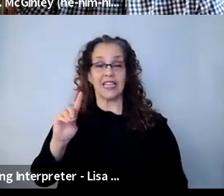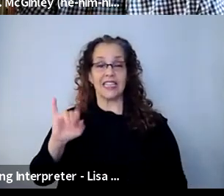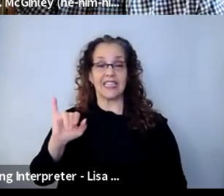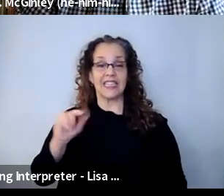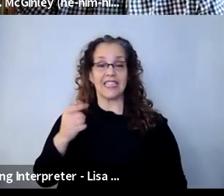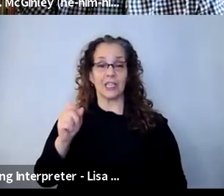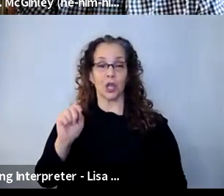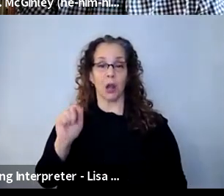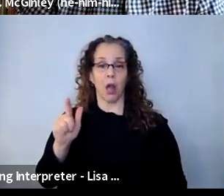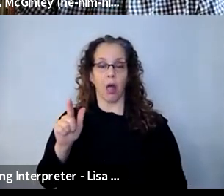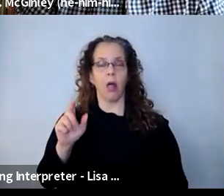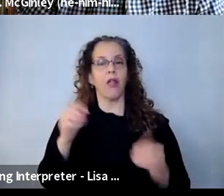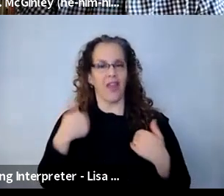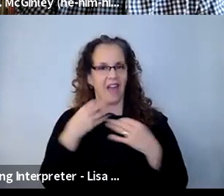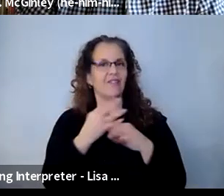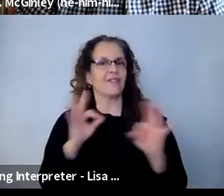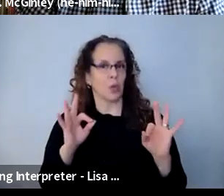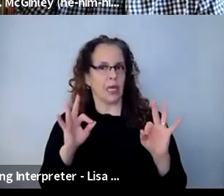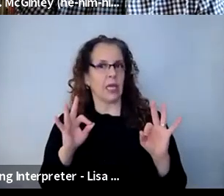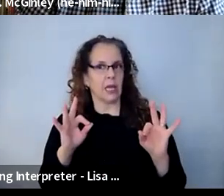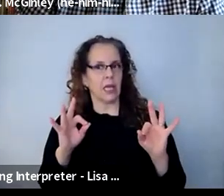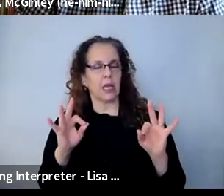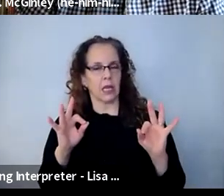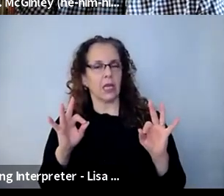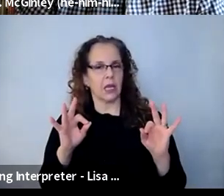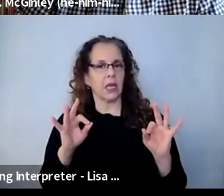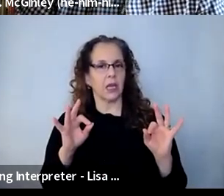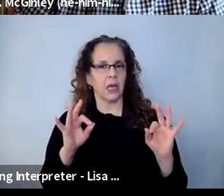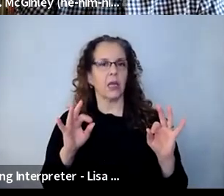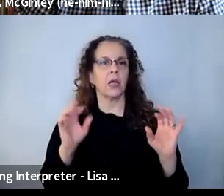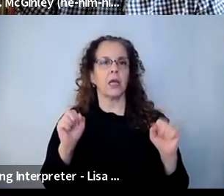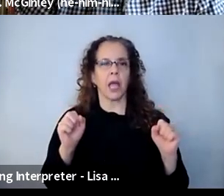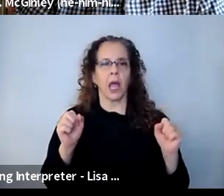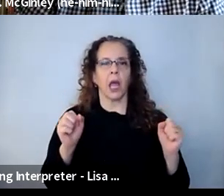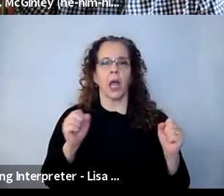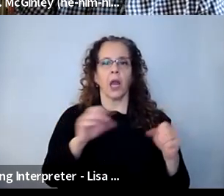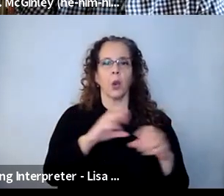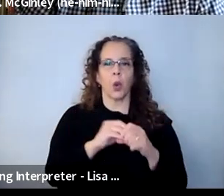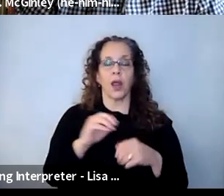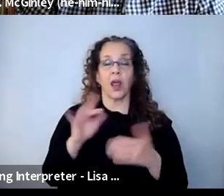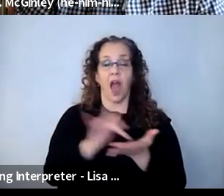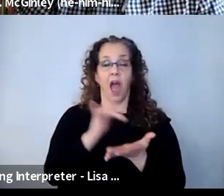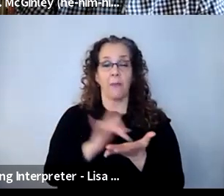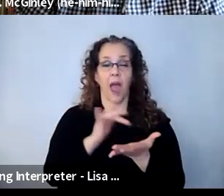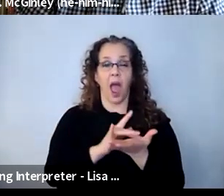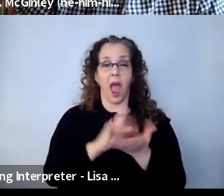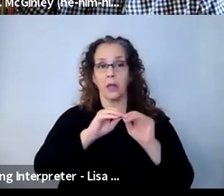you can get a free version. And we've been able to get together iPads and get them out to schools to send out to kids.